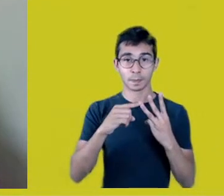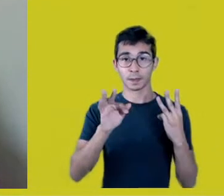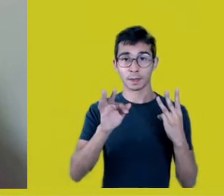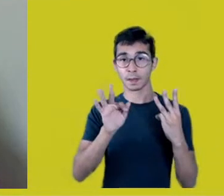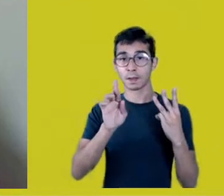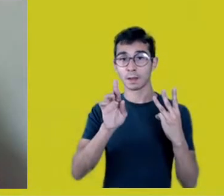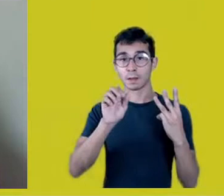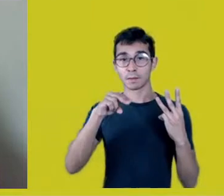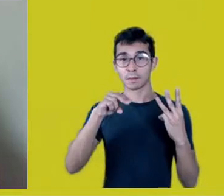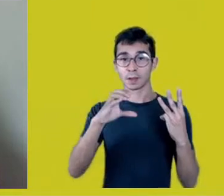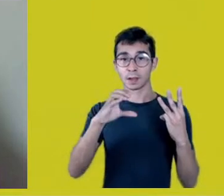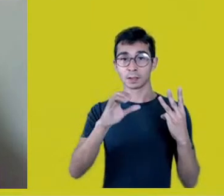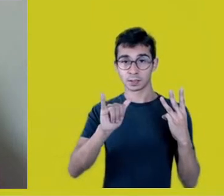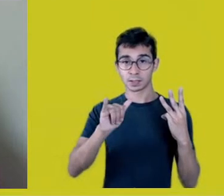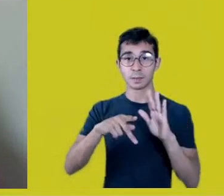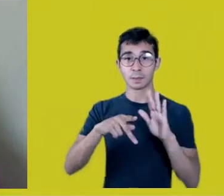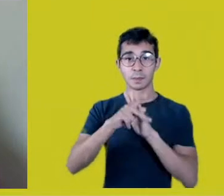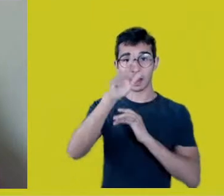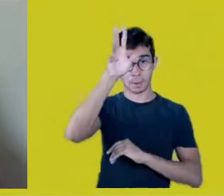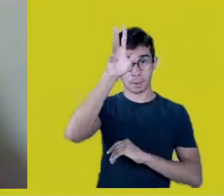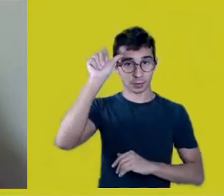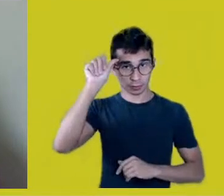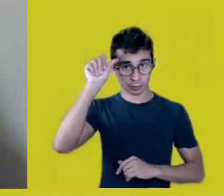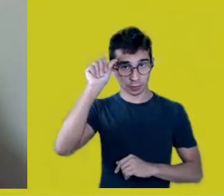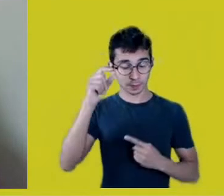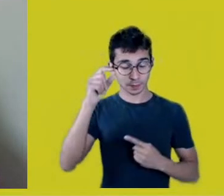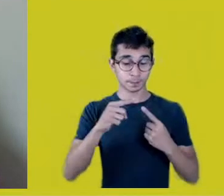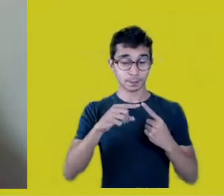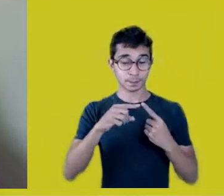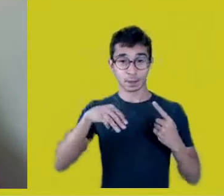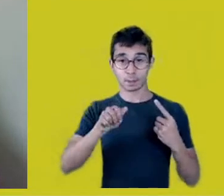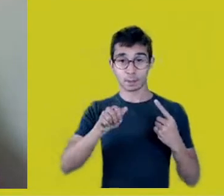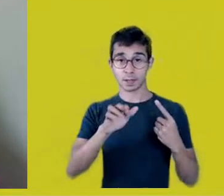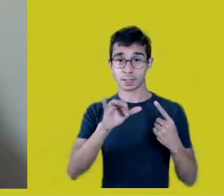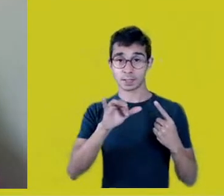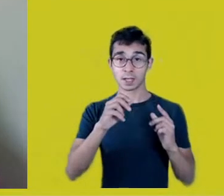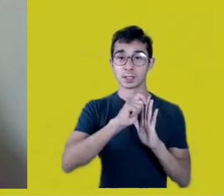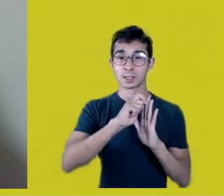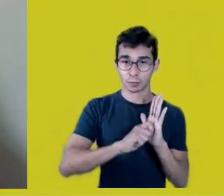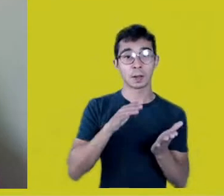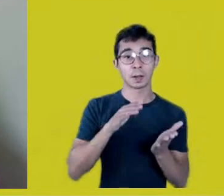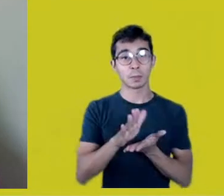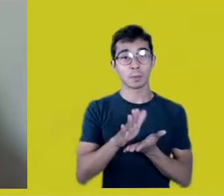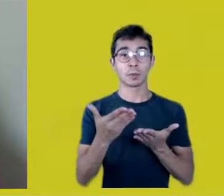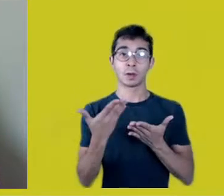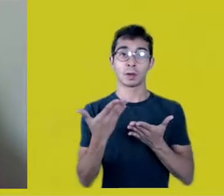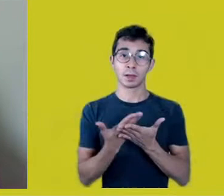Márcia Mura is a writer, author of the book “Espaços Lembrados: Experiências de Vidas